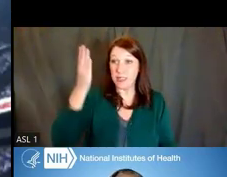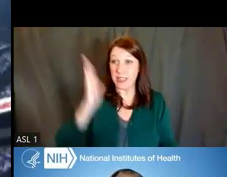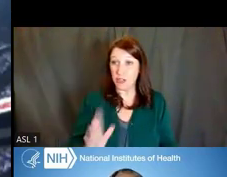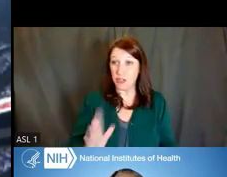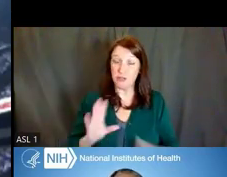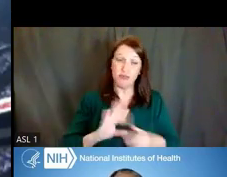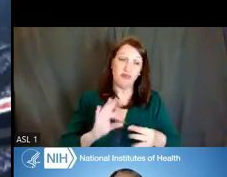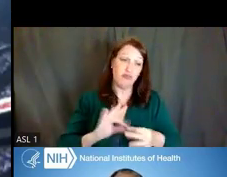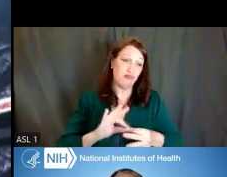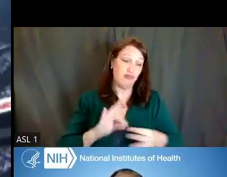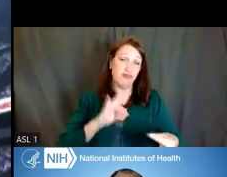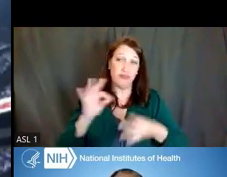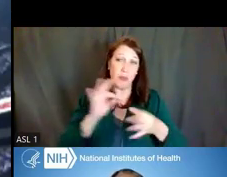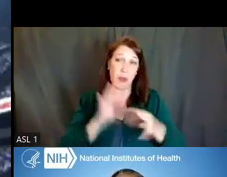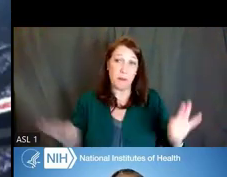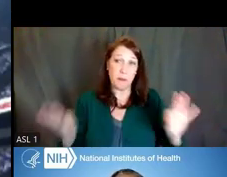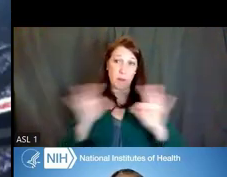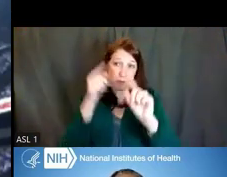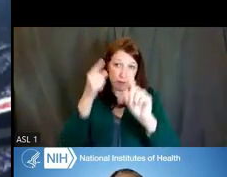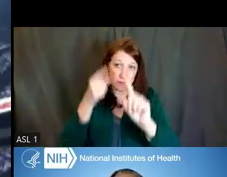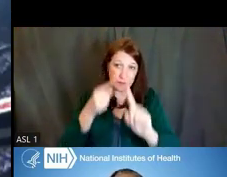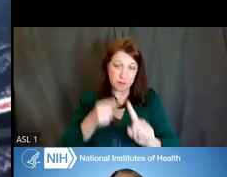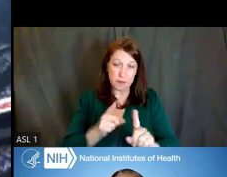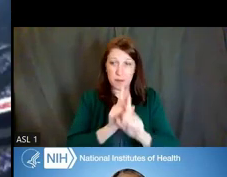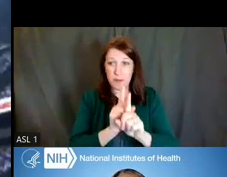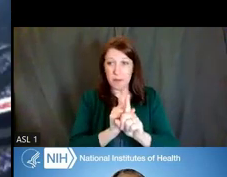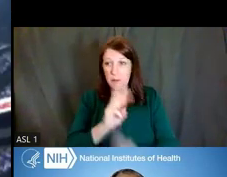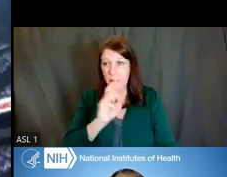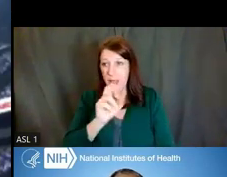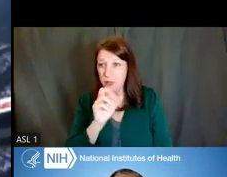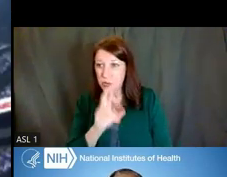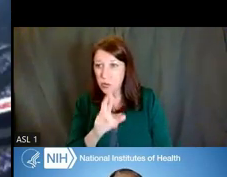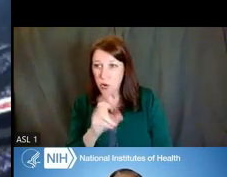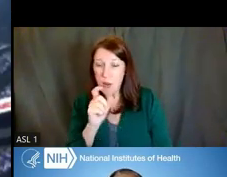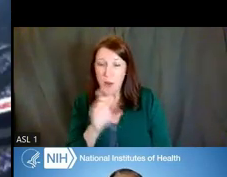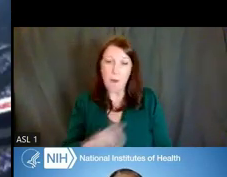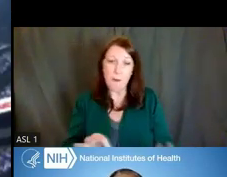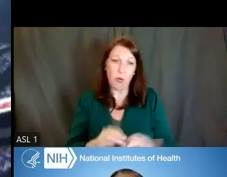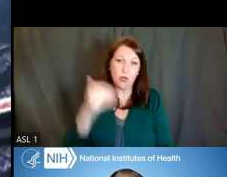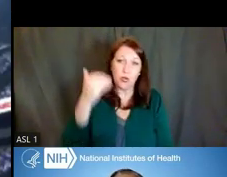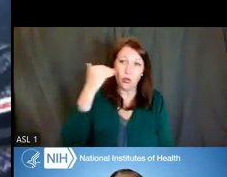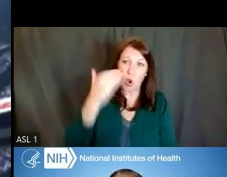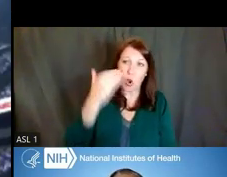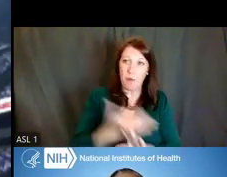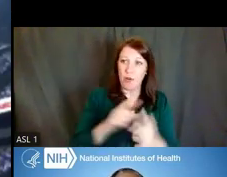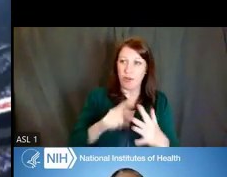some important points about mentoring, what you should know before beginning a mentoring relationship,